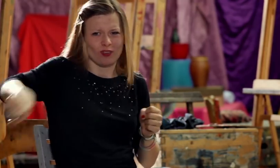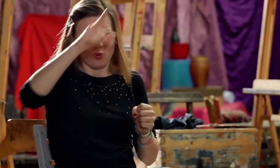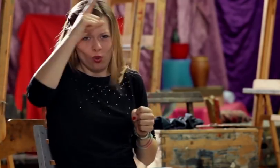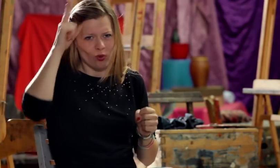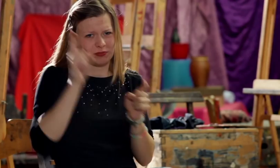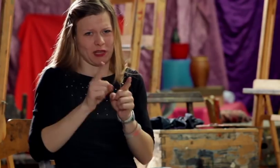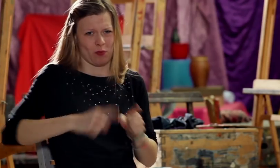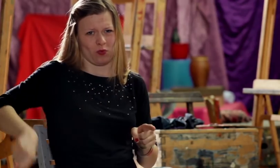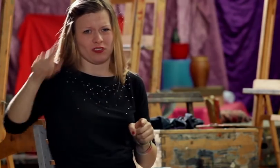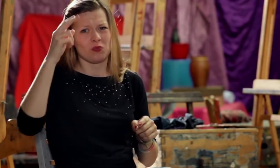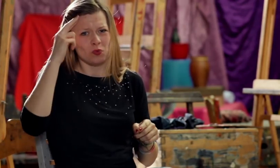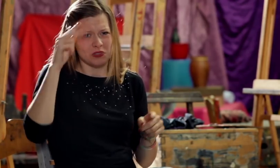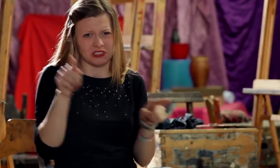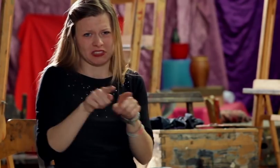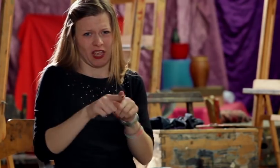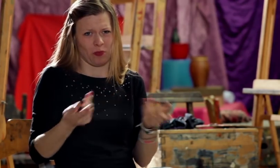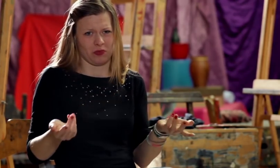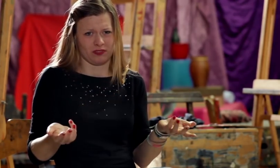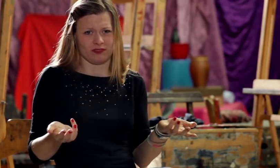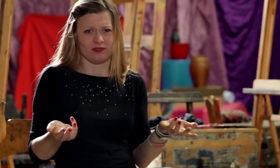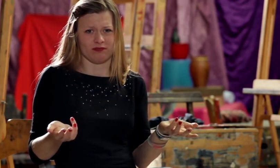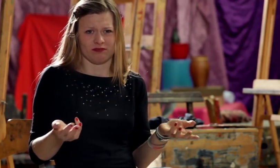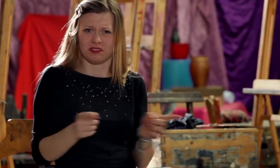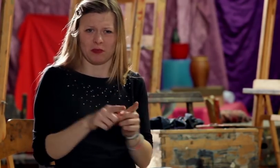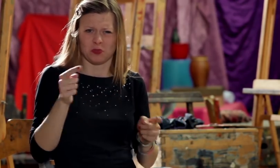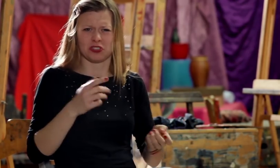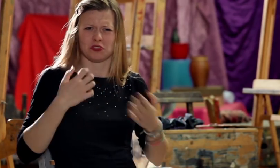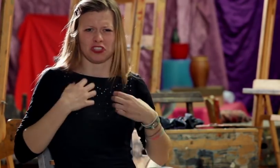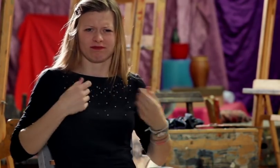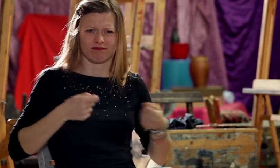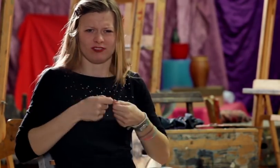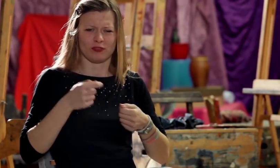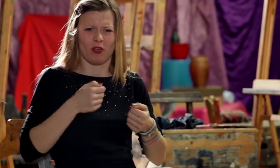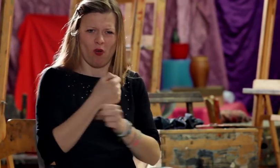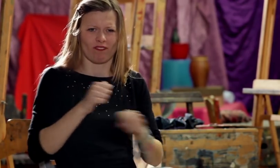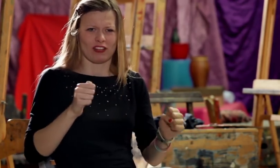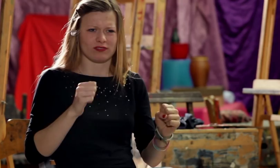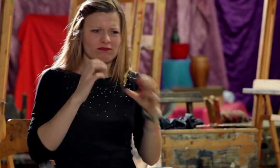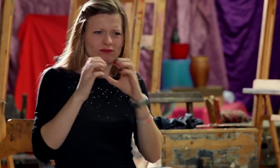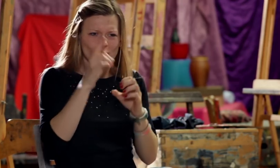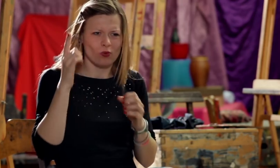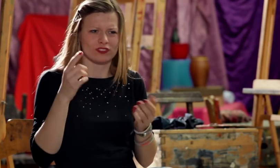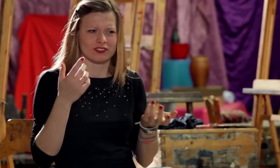We are all humans, we are all the same. We must be mutually brave in our communication.